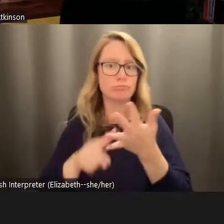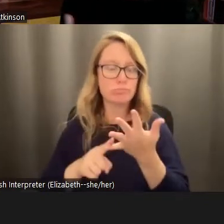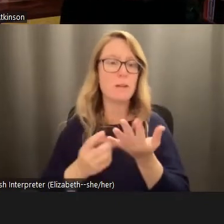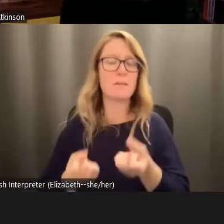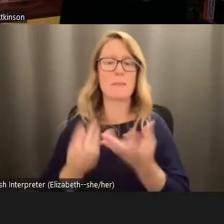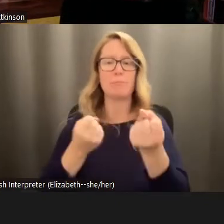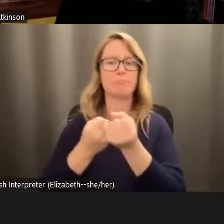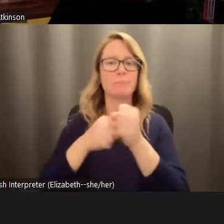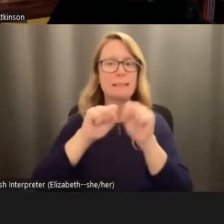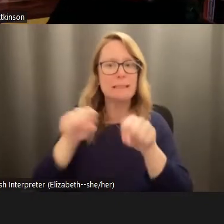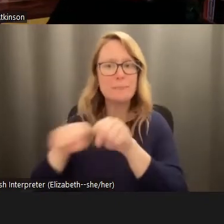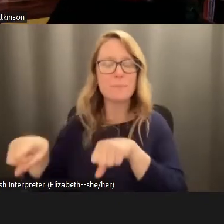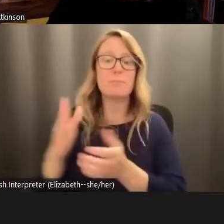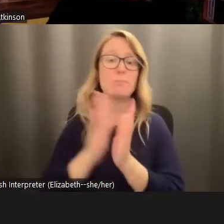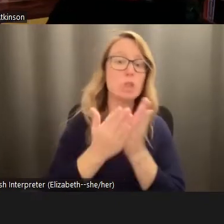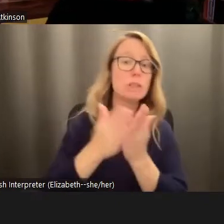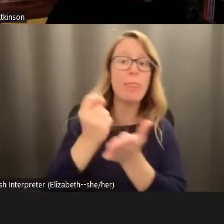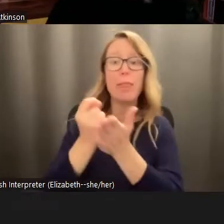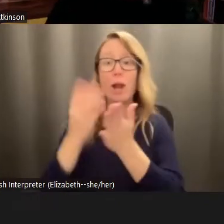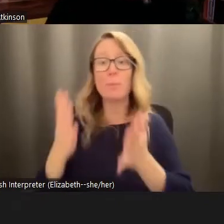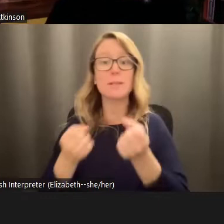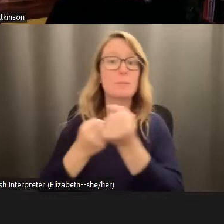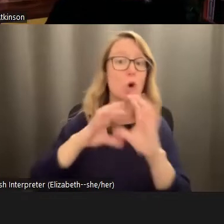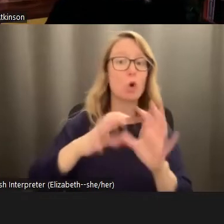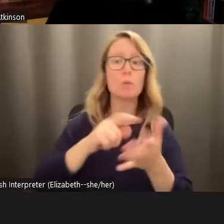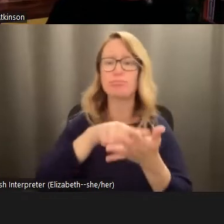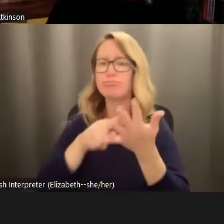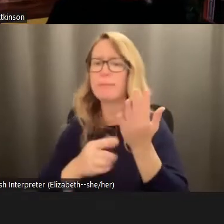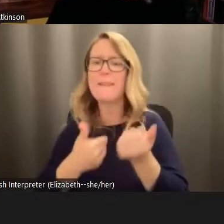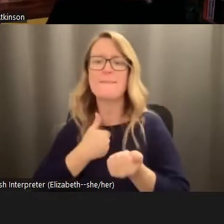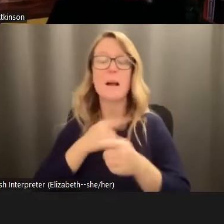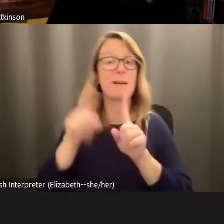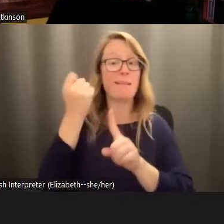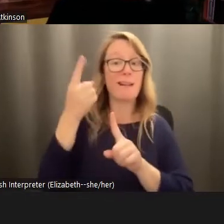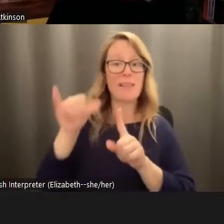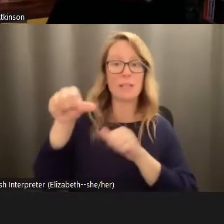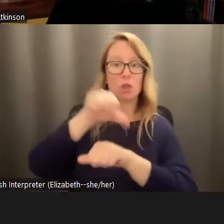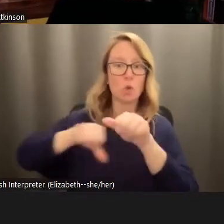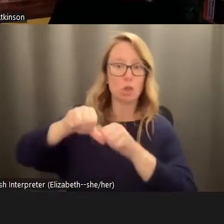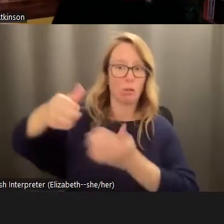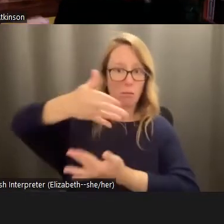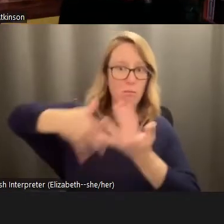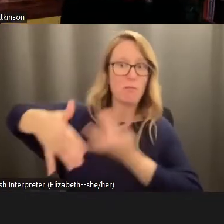from books and therapists to support groups. And it's it is the social nature of all of those rituals that validates our